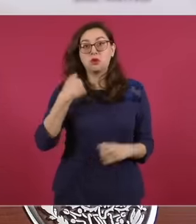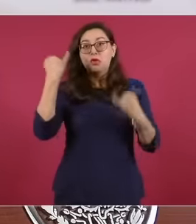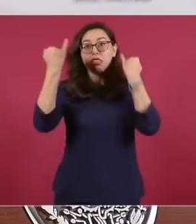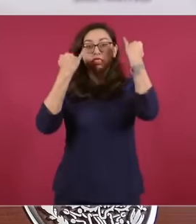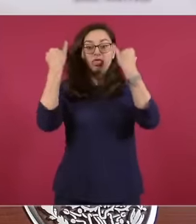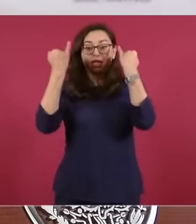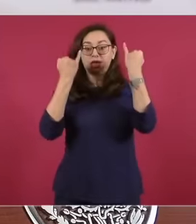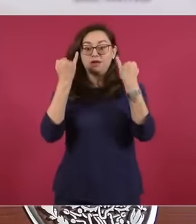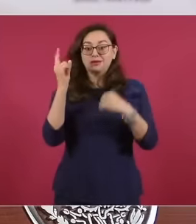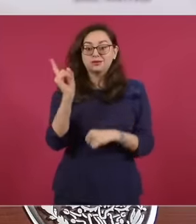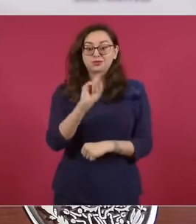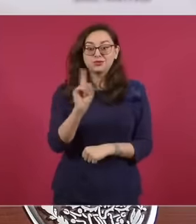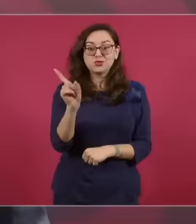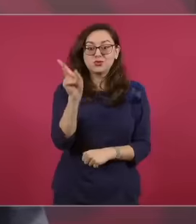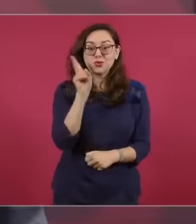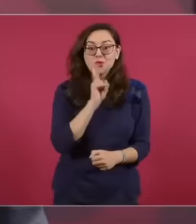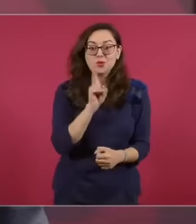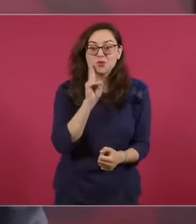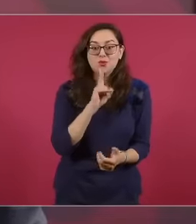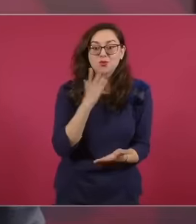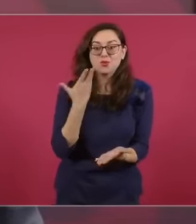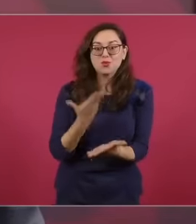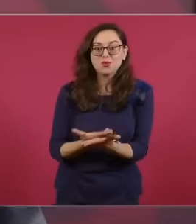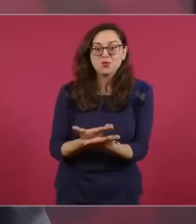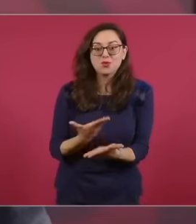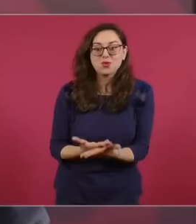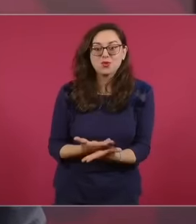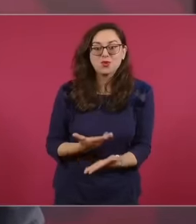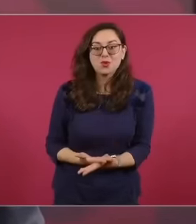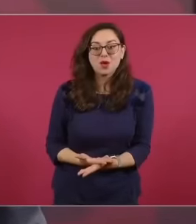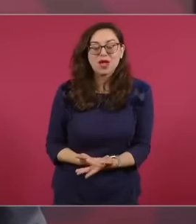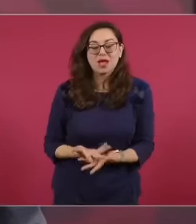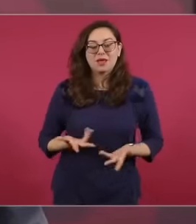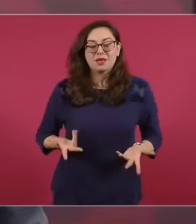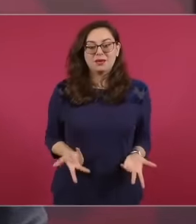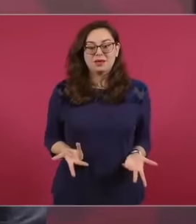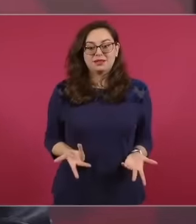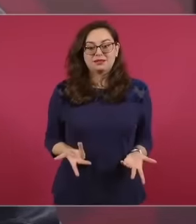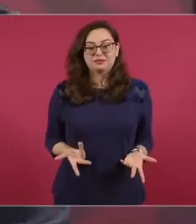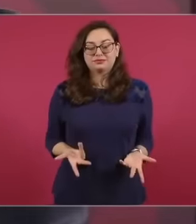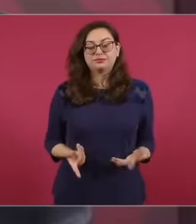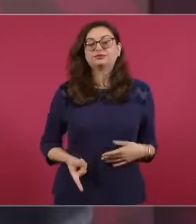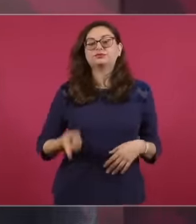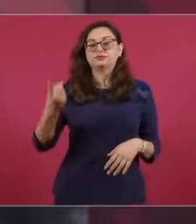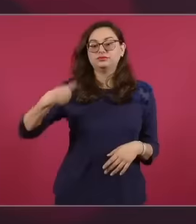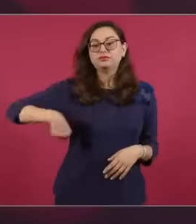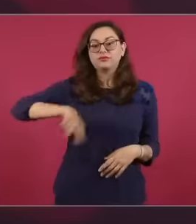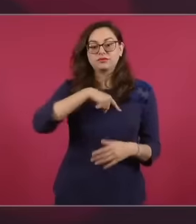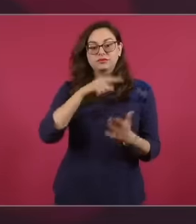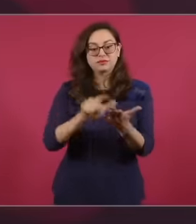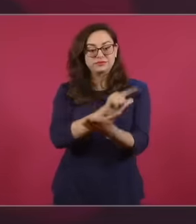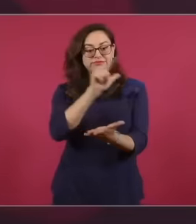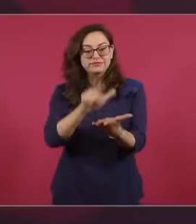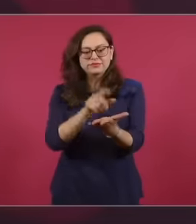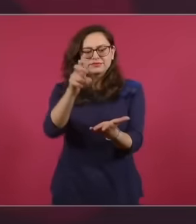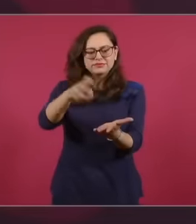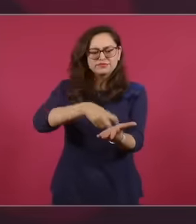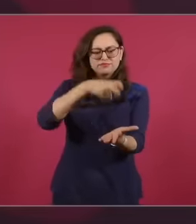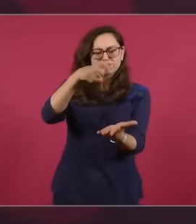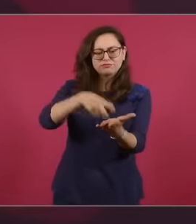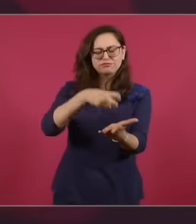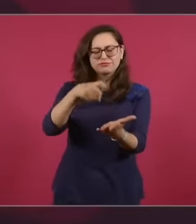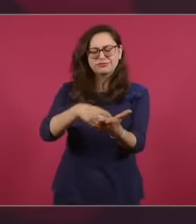Already the judicial power, the supreme court rejected an electrical law